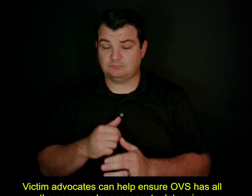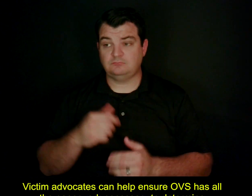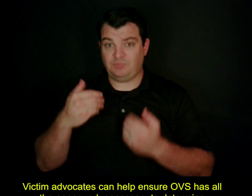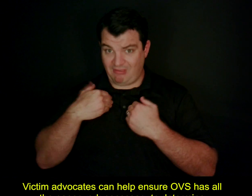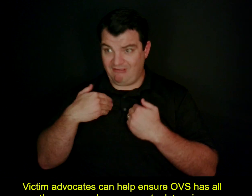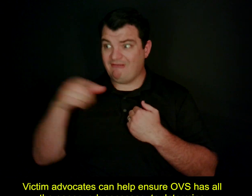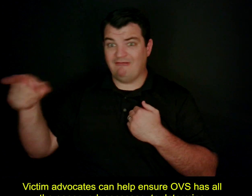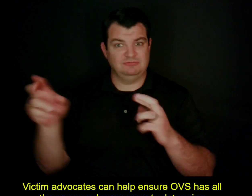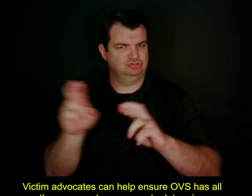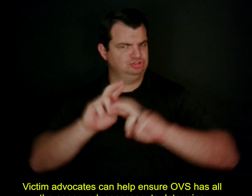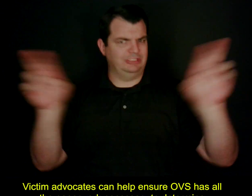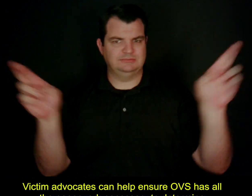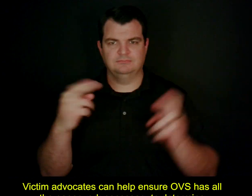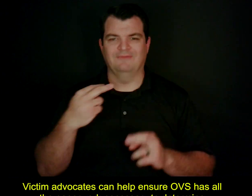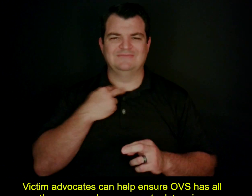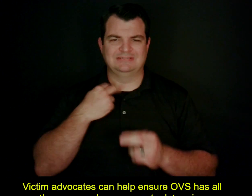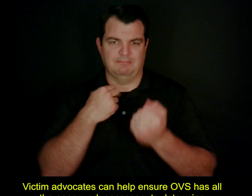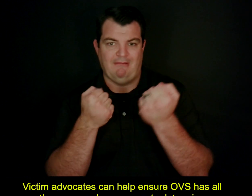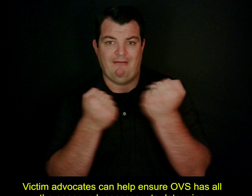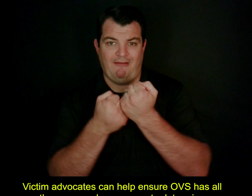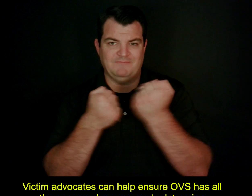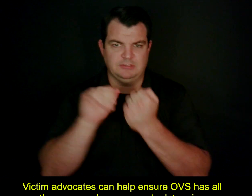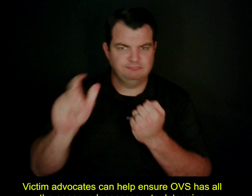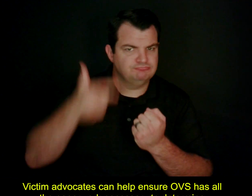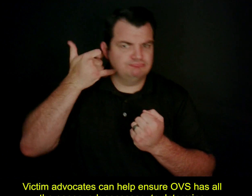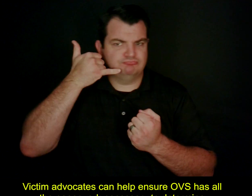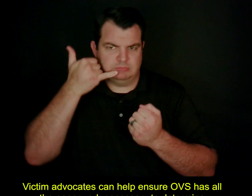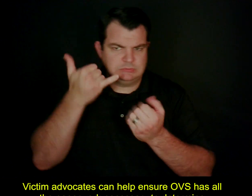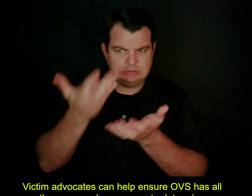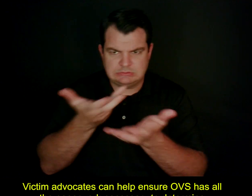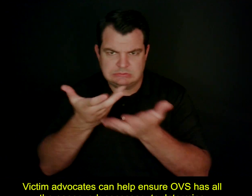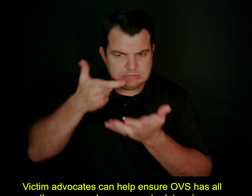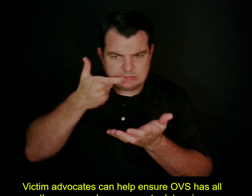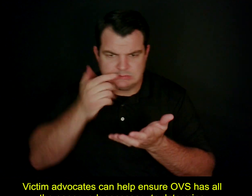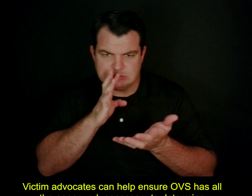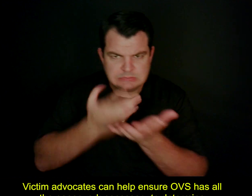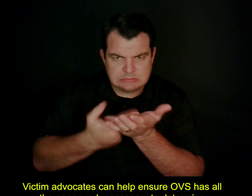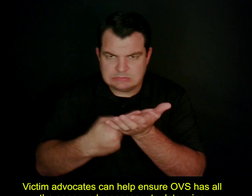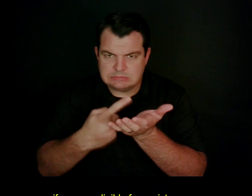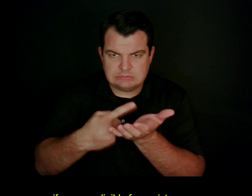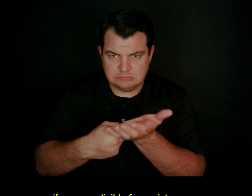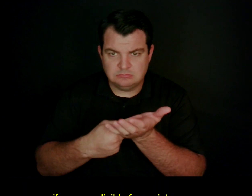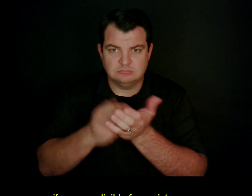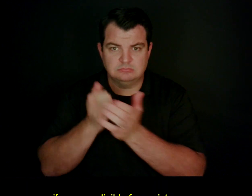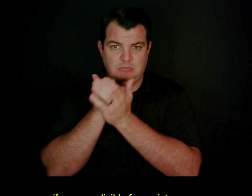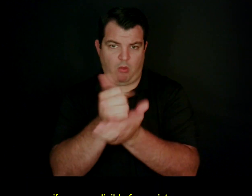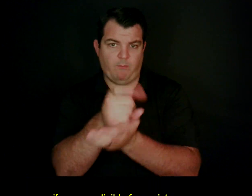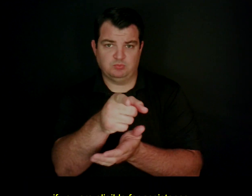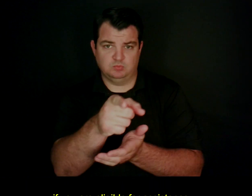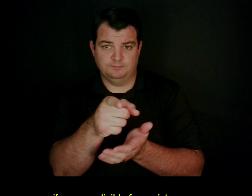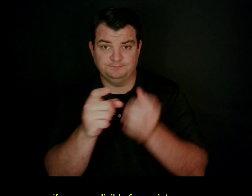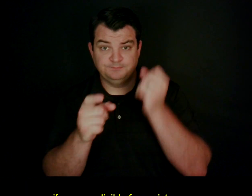Victim advocates can help ensure OVS has all the paperwork necessary to determine if you are eligible for assistance.